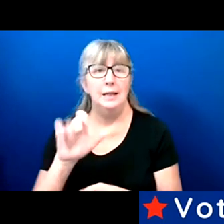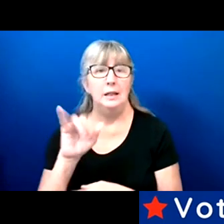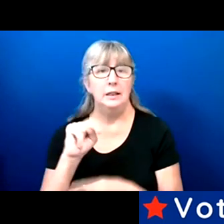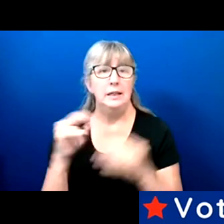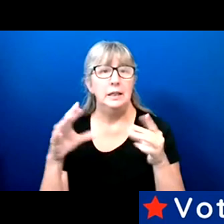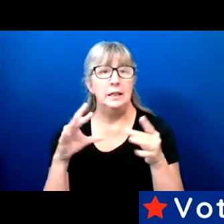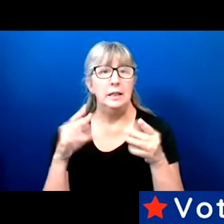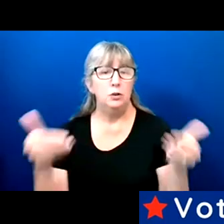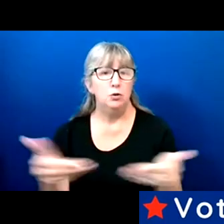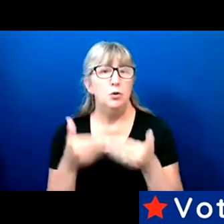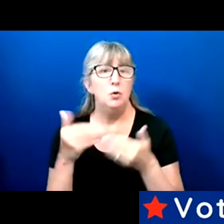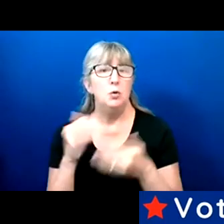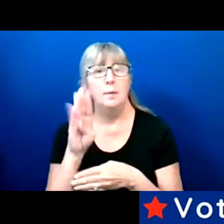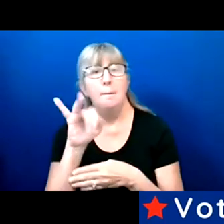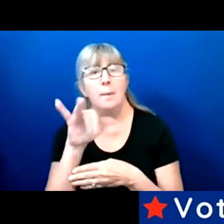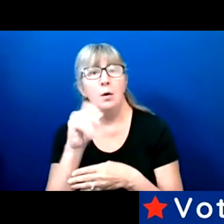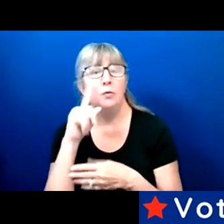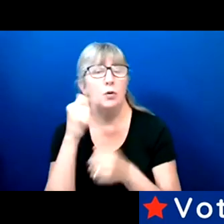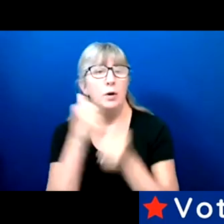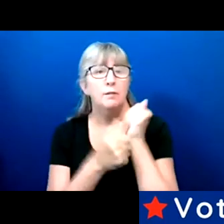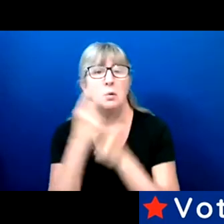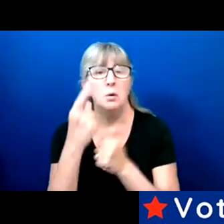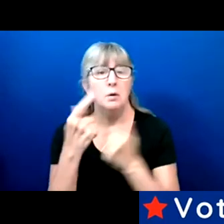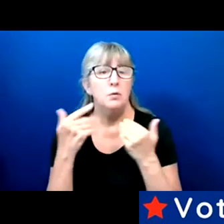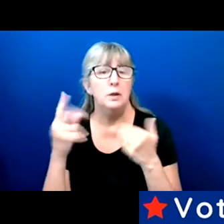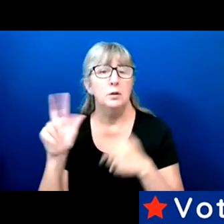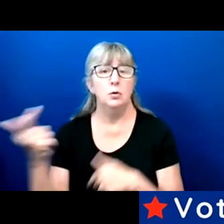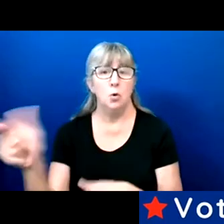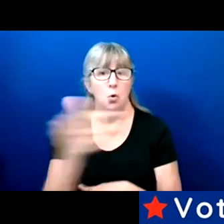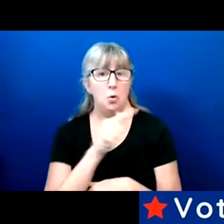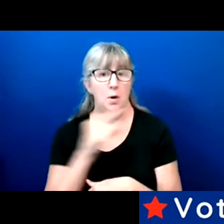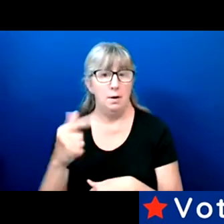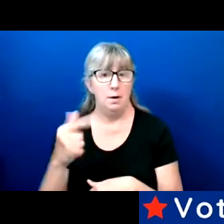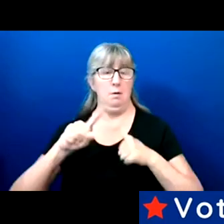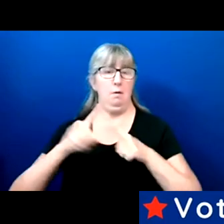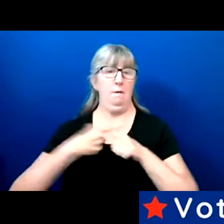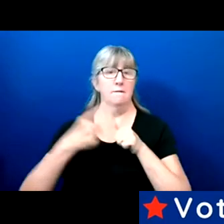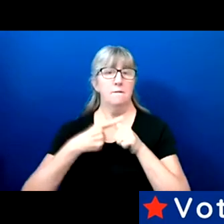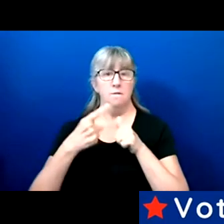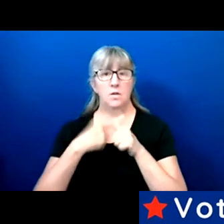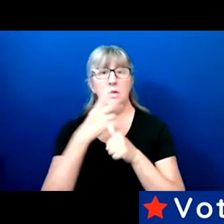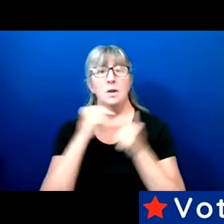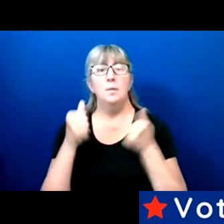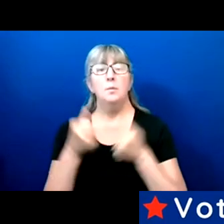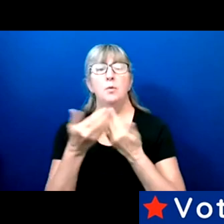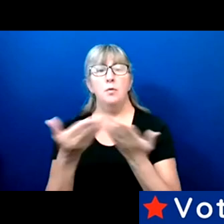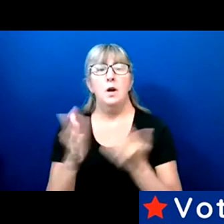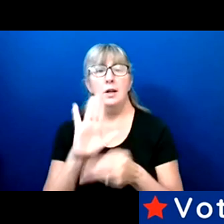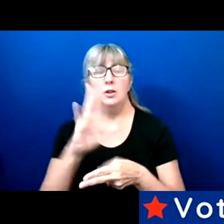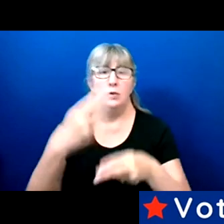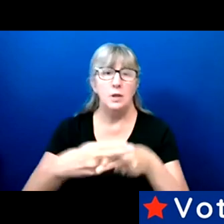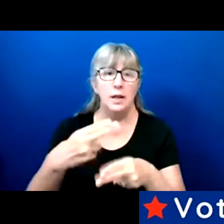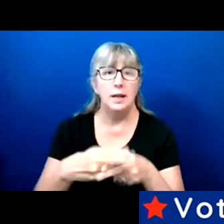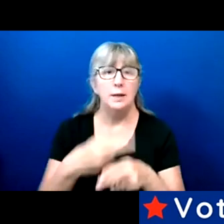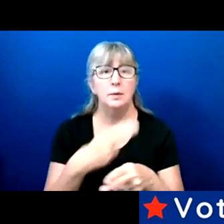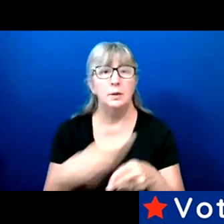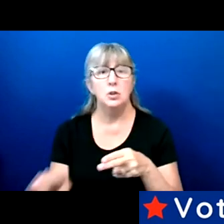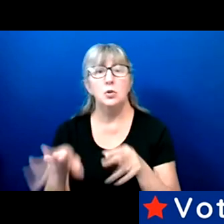But I like everyone to go around and I'll start first and provide your name and short description about yourself.